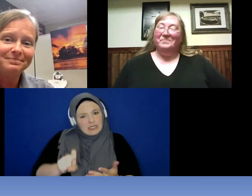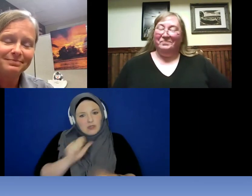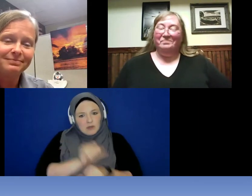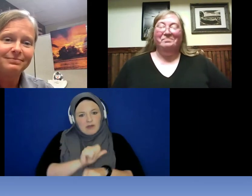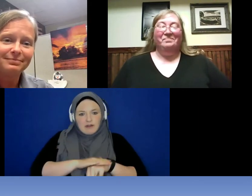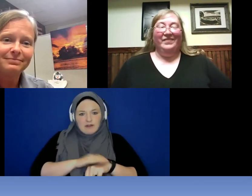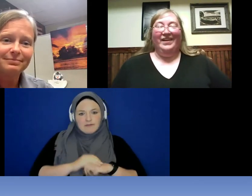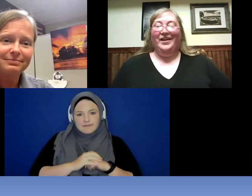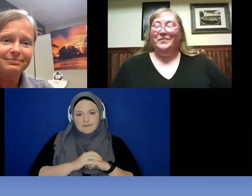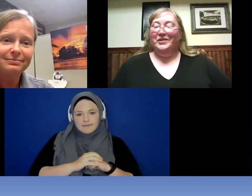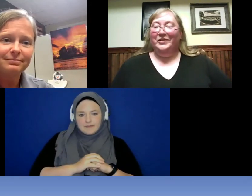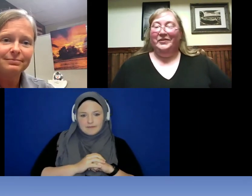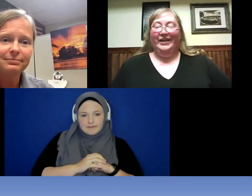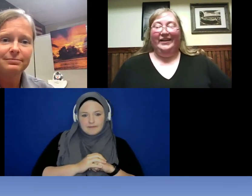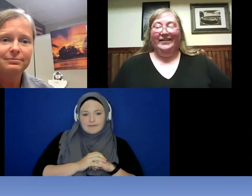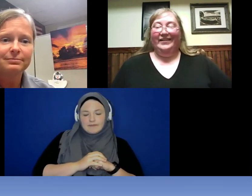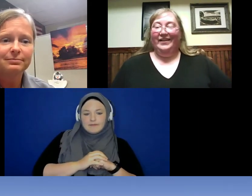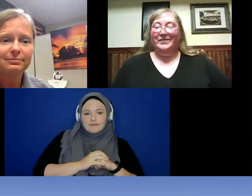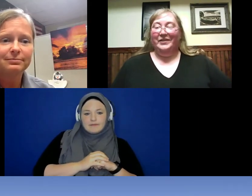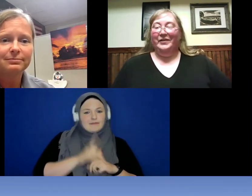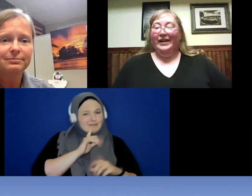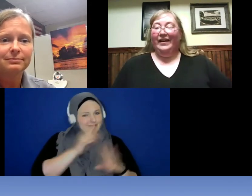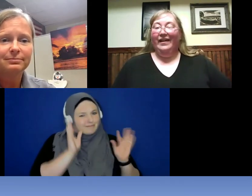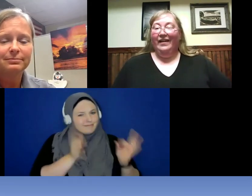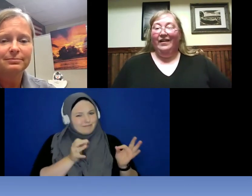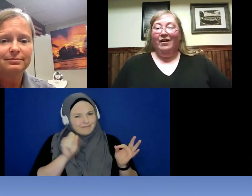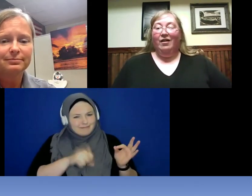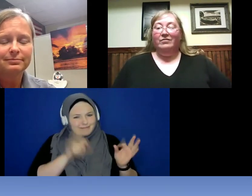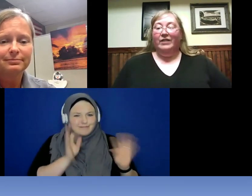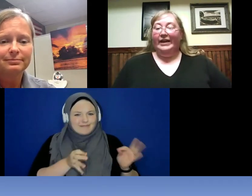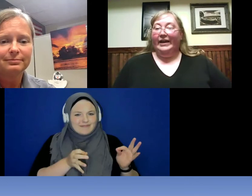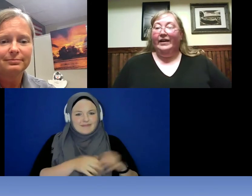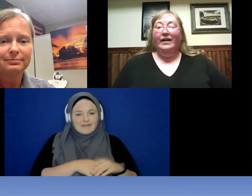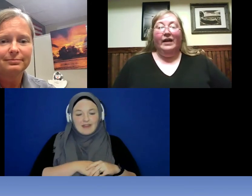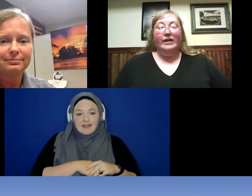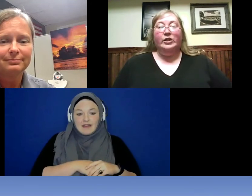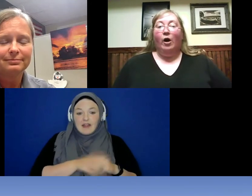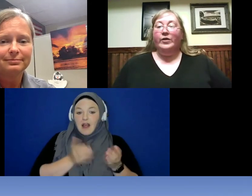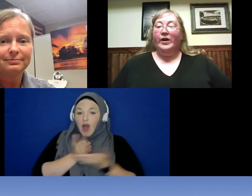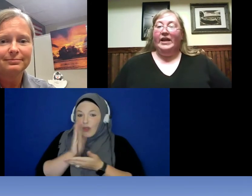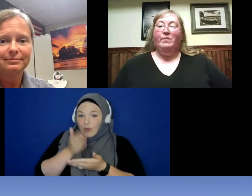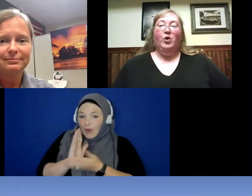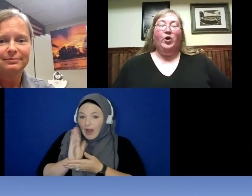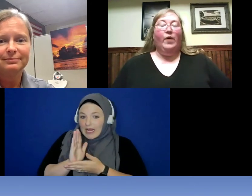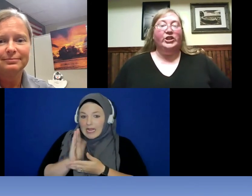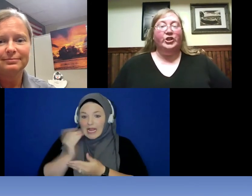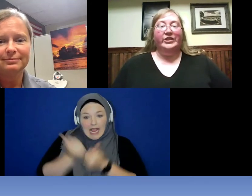Absolutely. All right. Are there any more questions